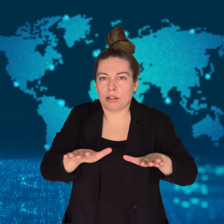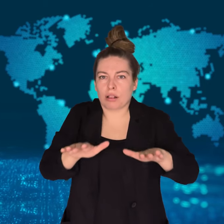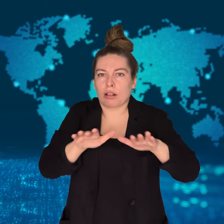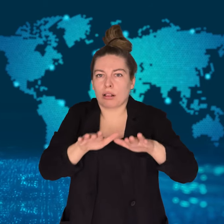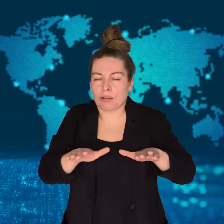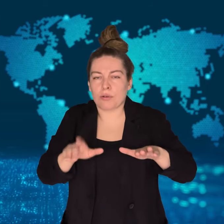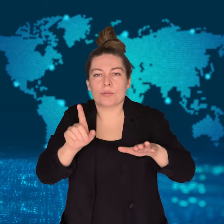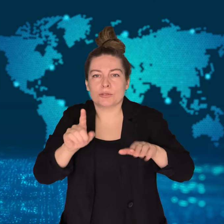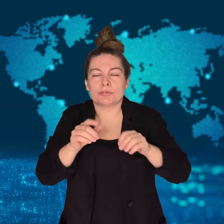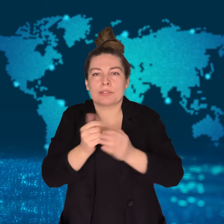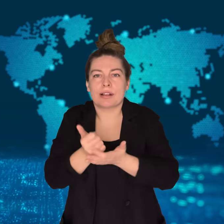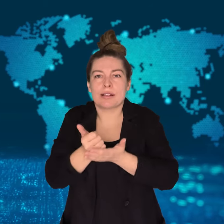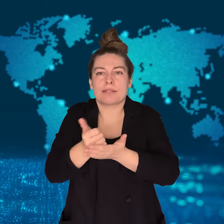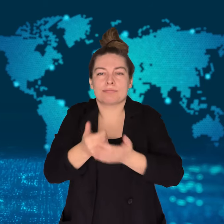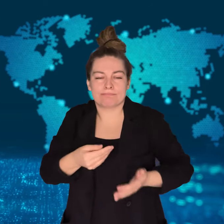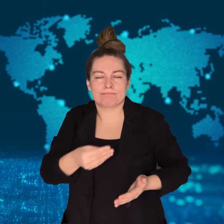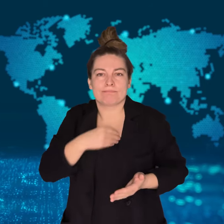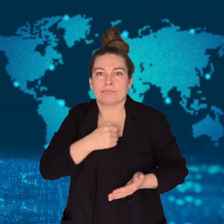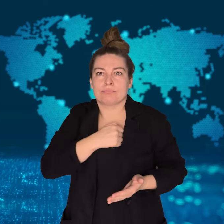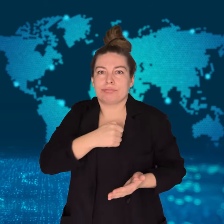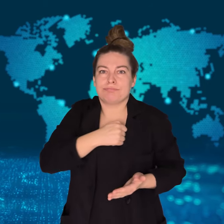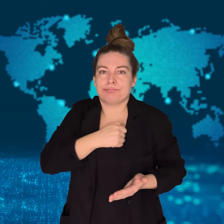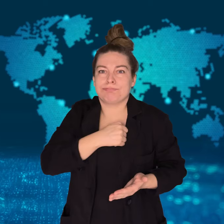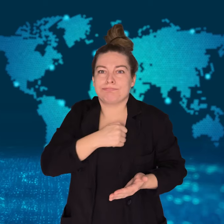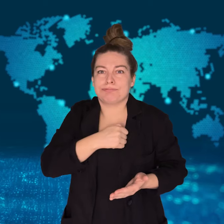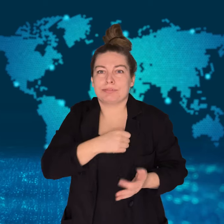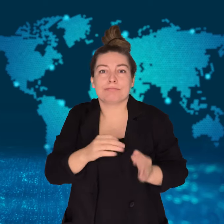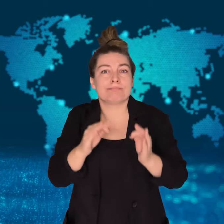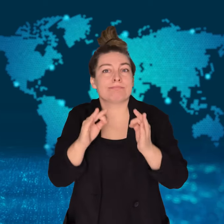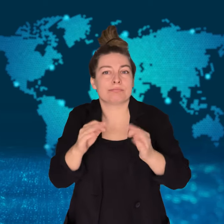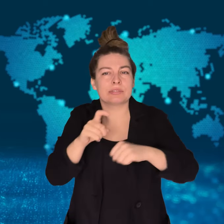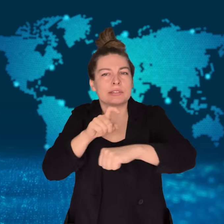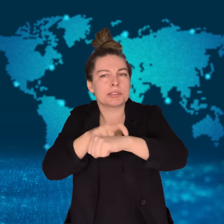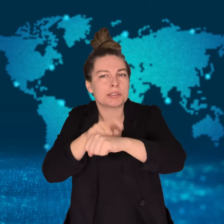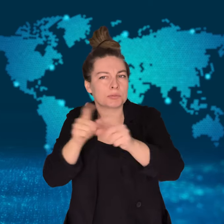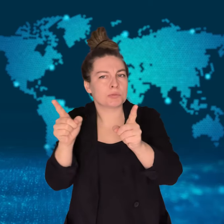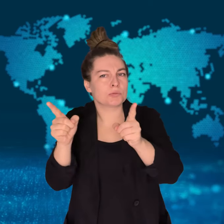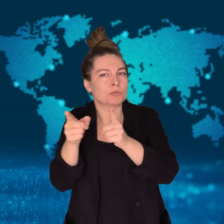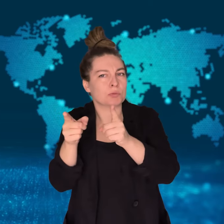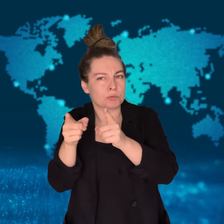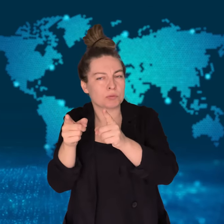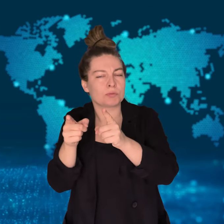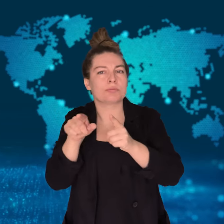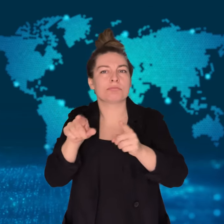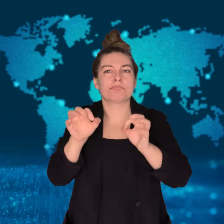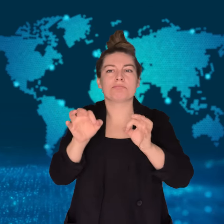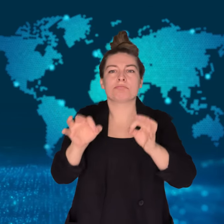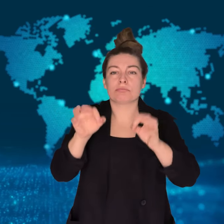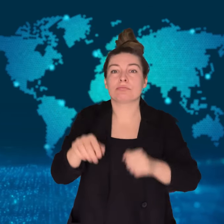The hospital reported that the procedure was done because of